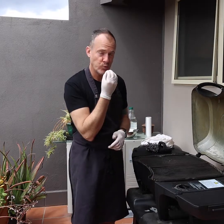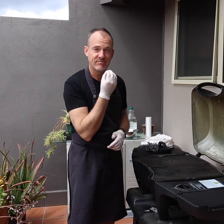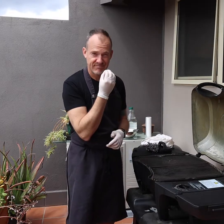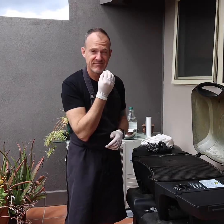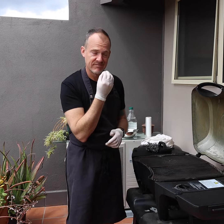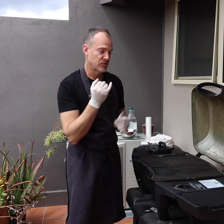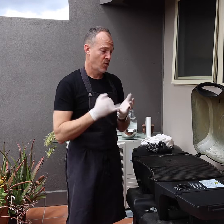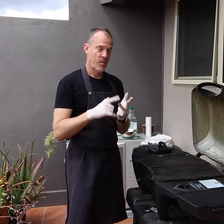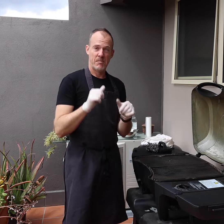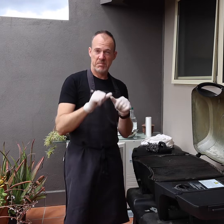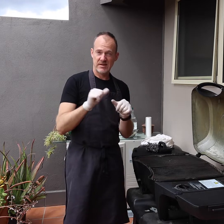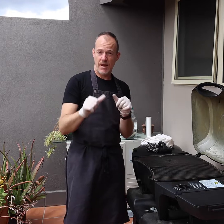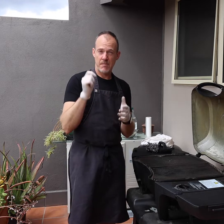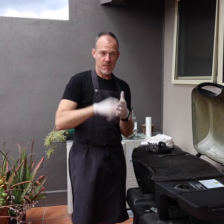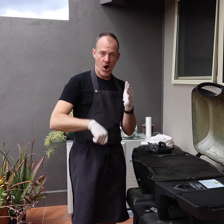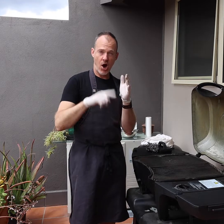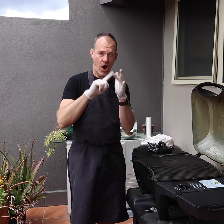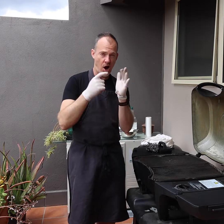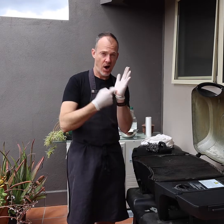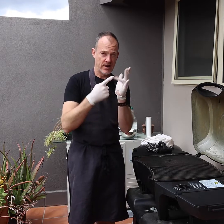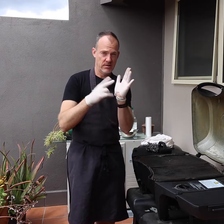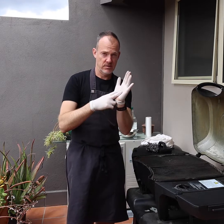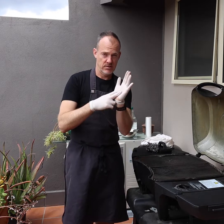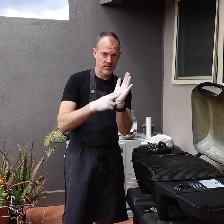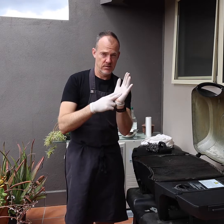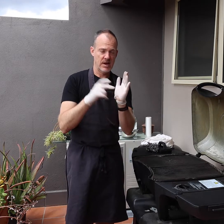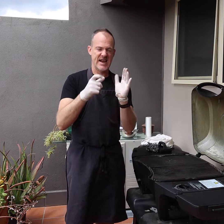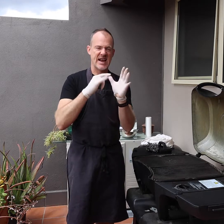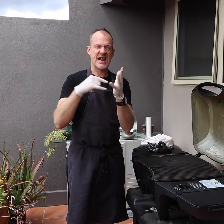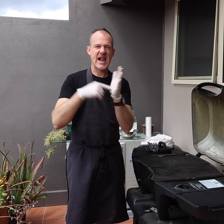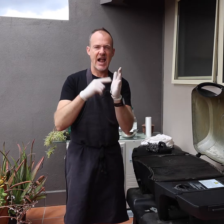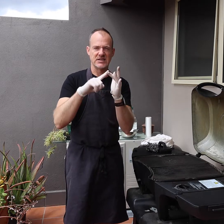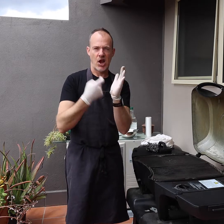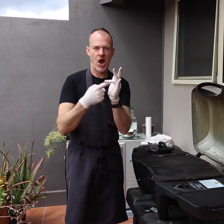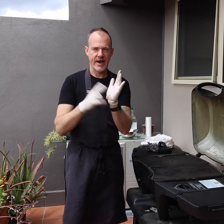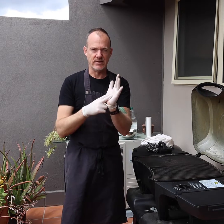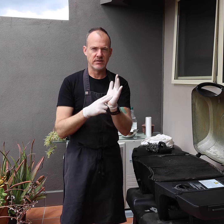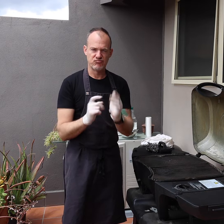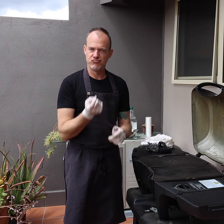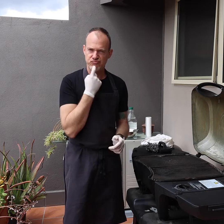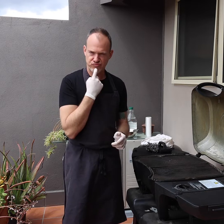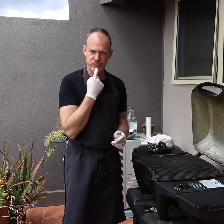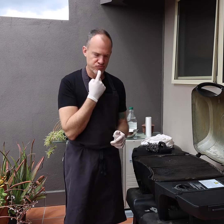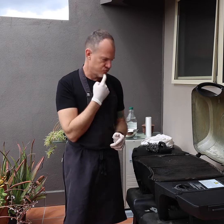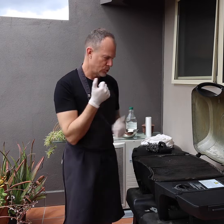Much better to buy a cast iron one.